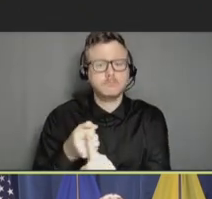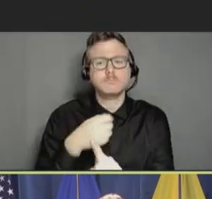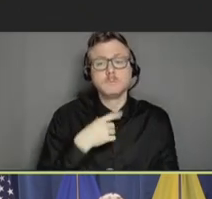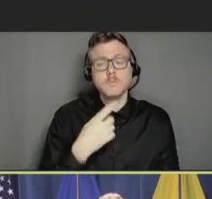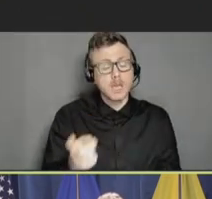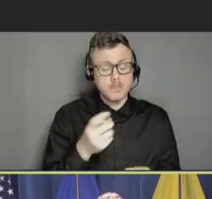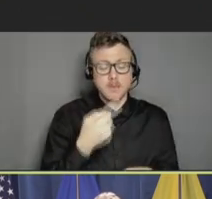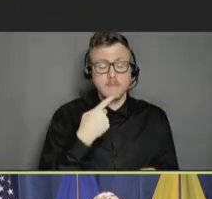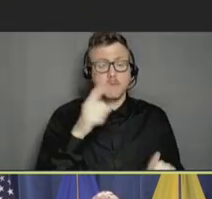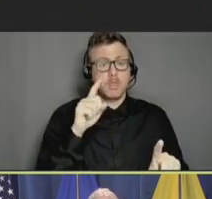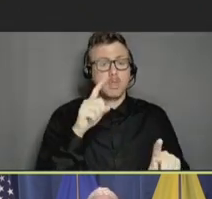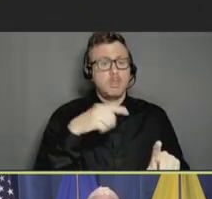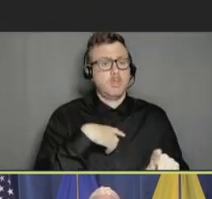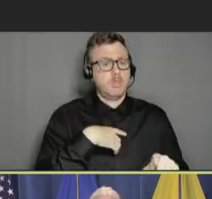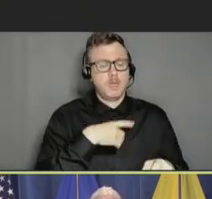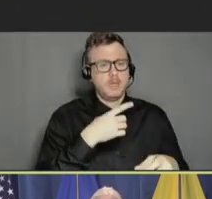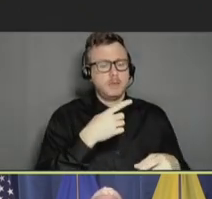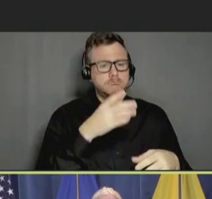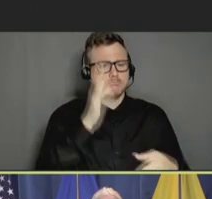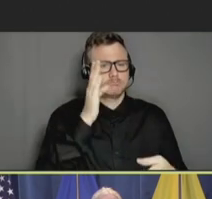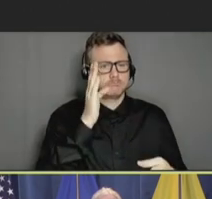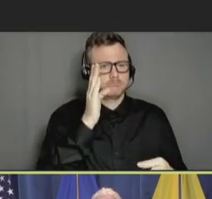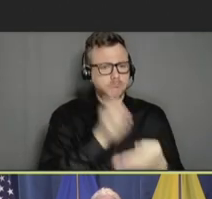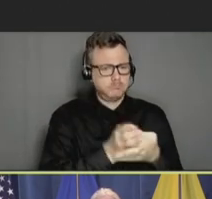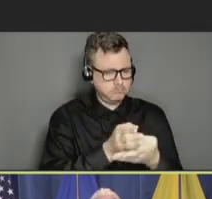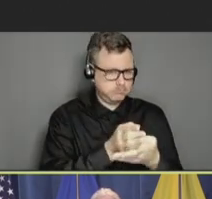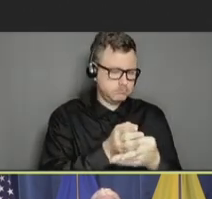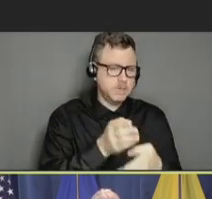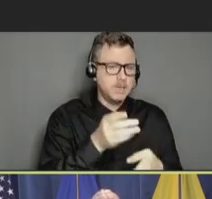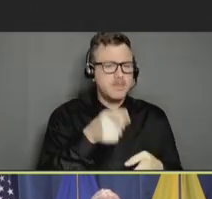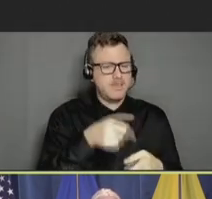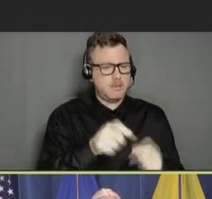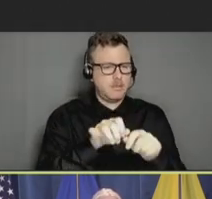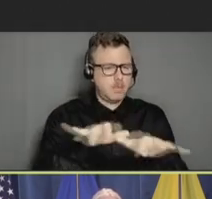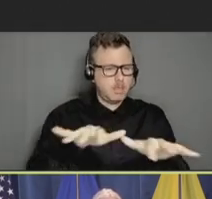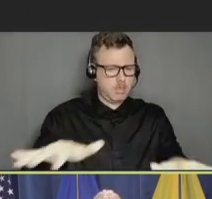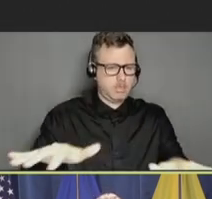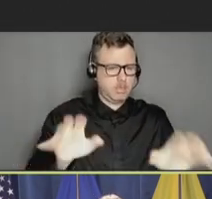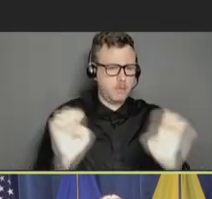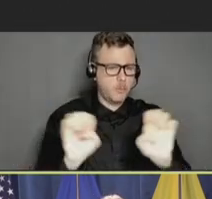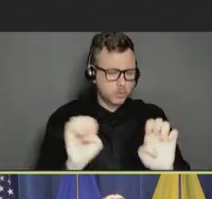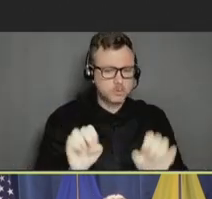of the Mpox's public health emergency. But we have to continue to be vigilant. As we